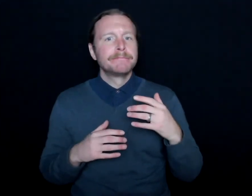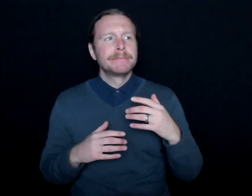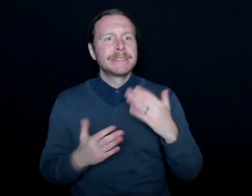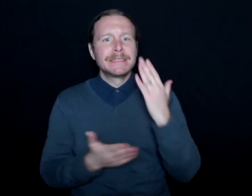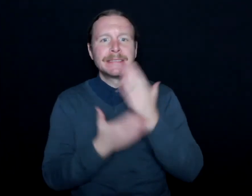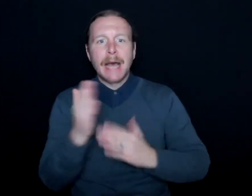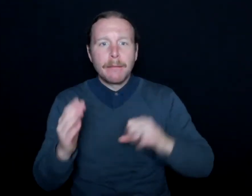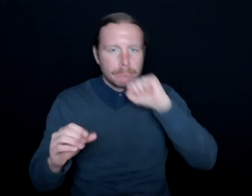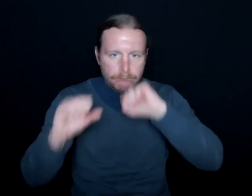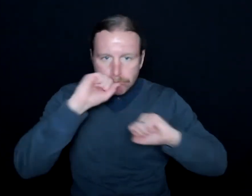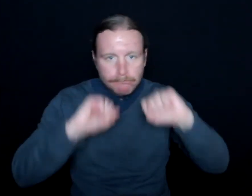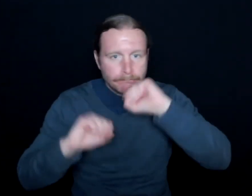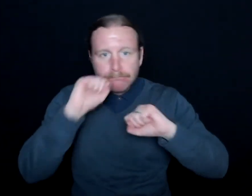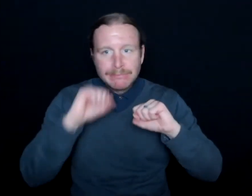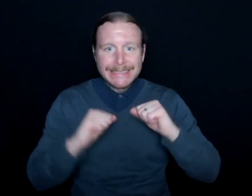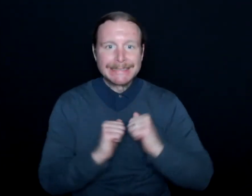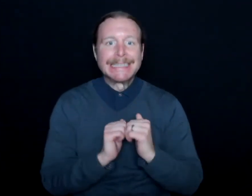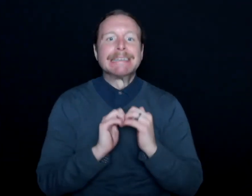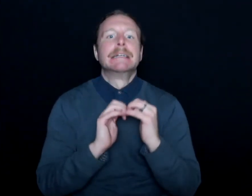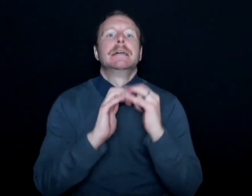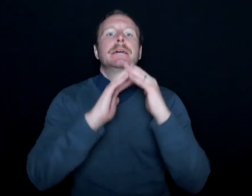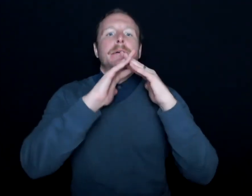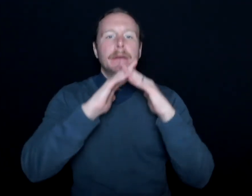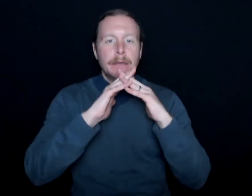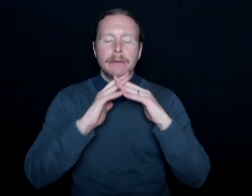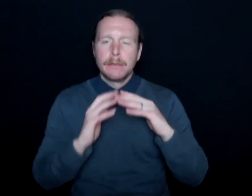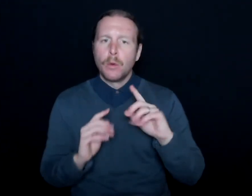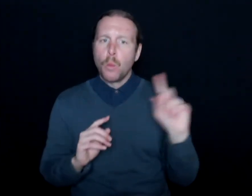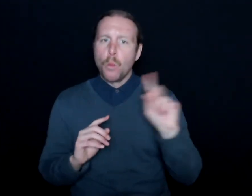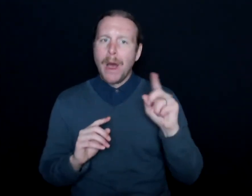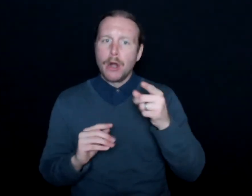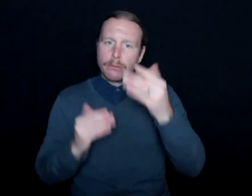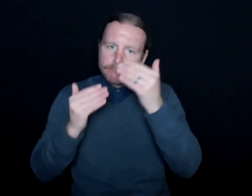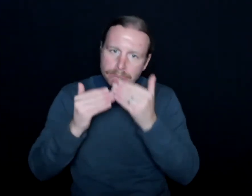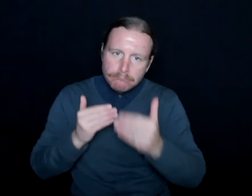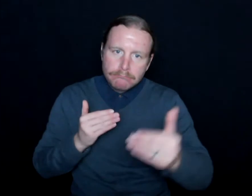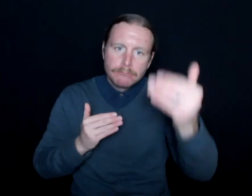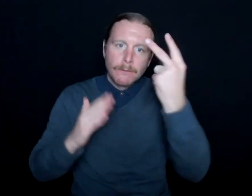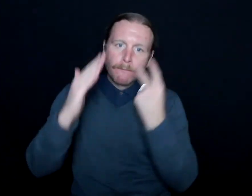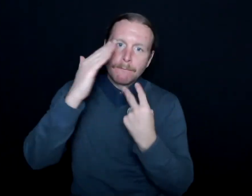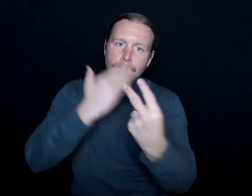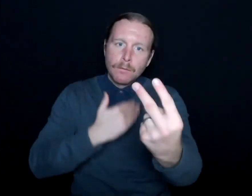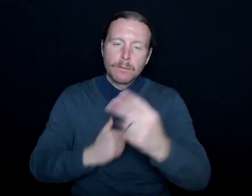faced in getting that business started, and where you see it going in the future?